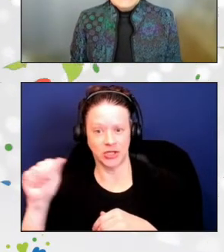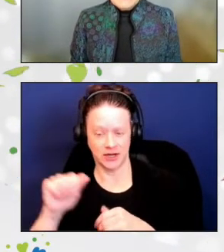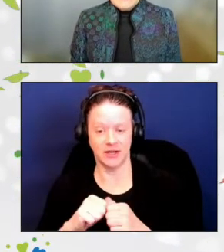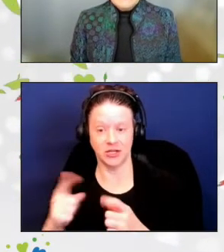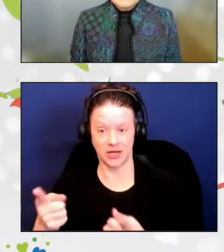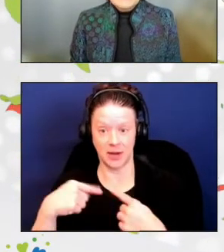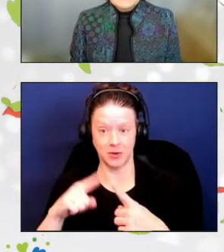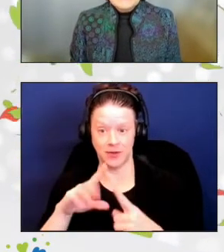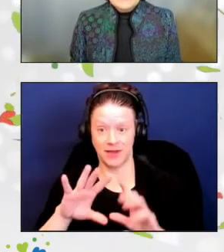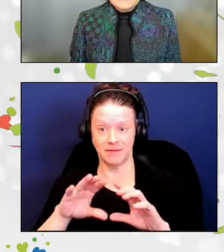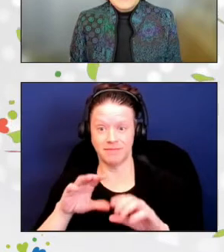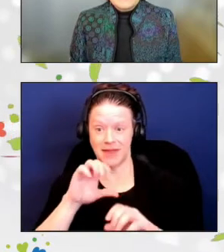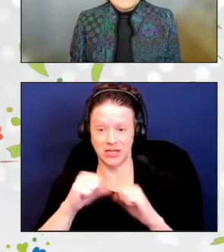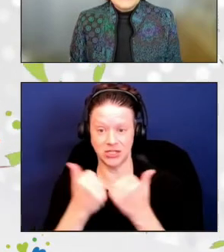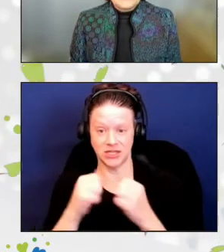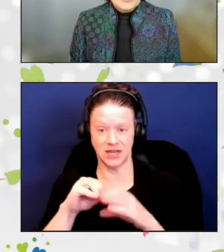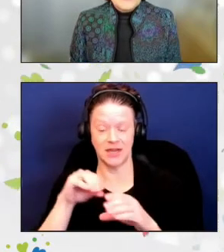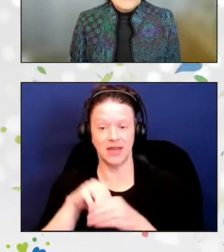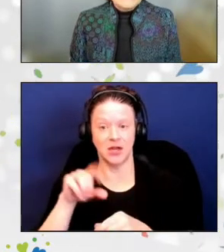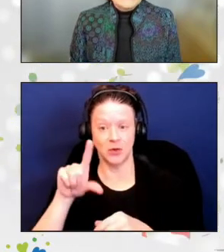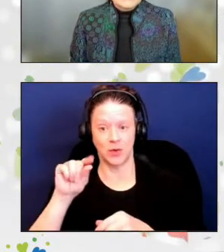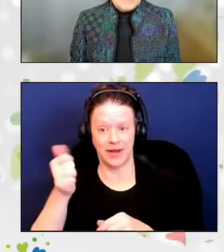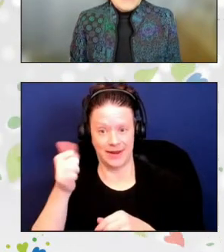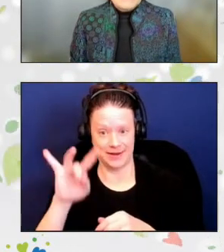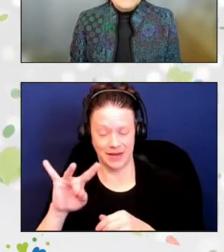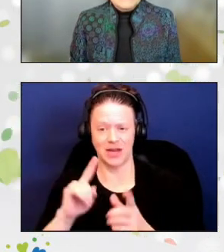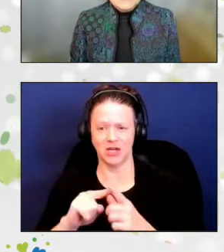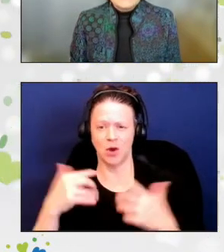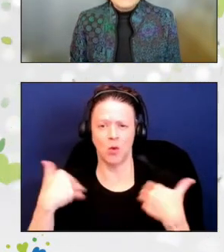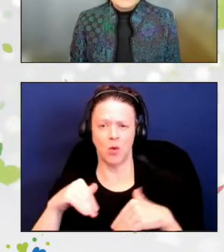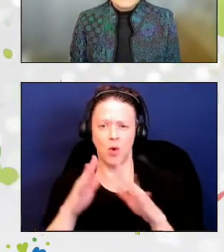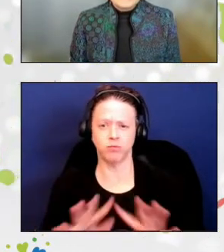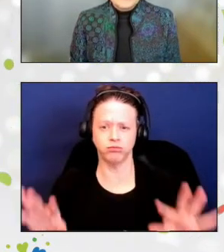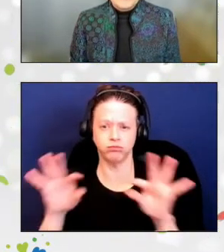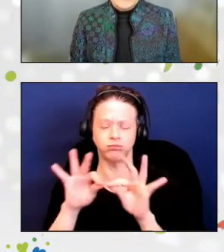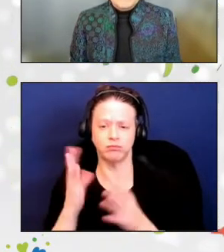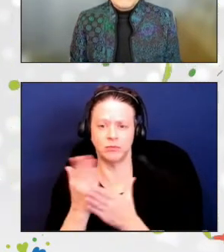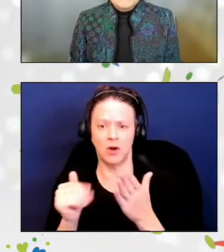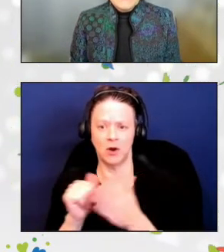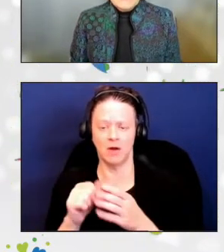Nikki has been integral in growing and expanding the Senior Nutrition Program.